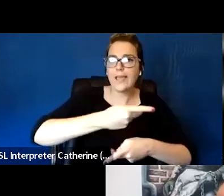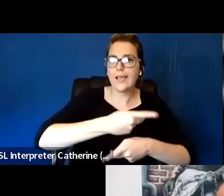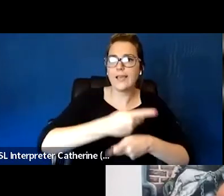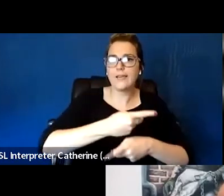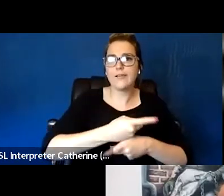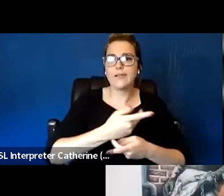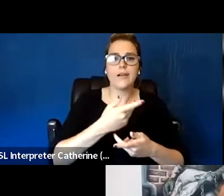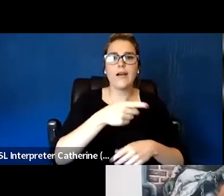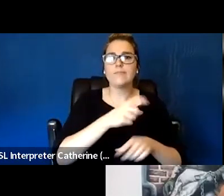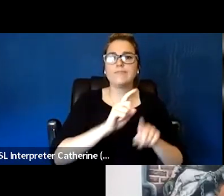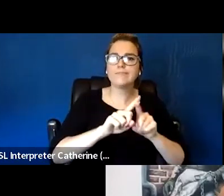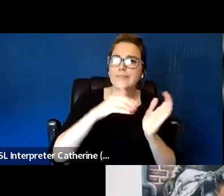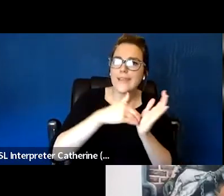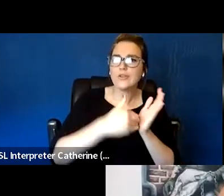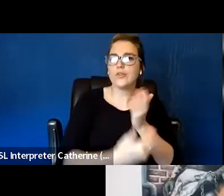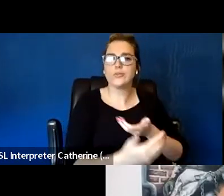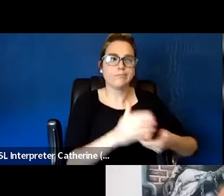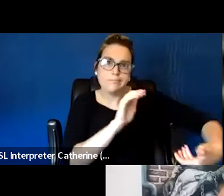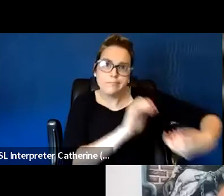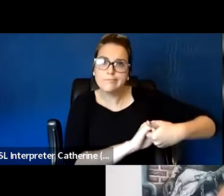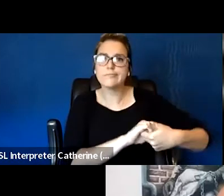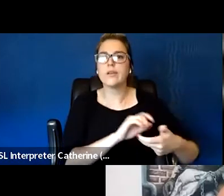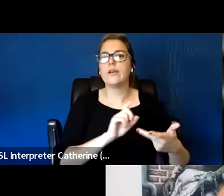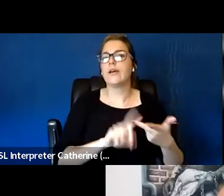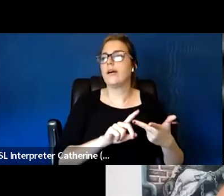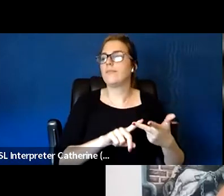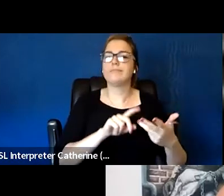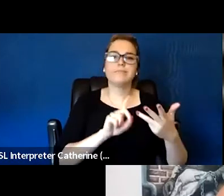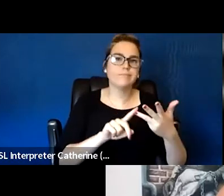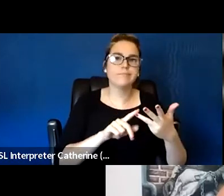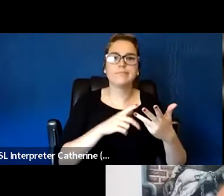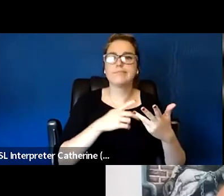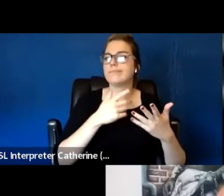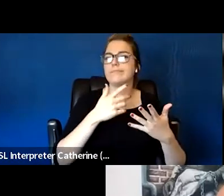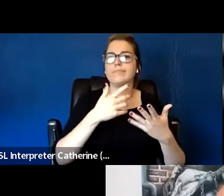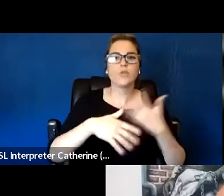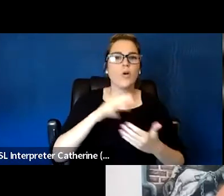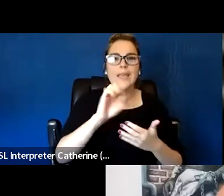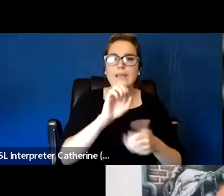in addition to their social practitioner. So it's built on a community based perspective,